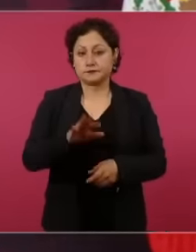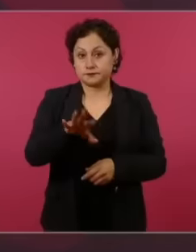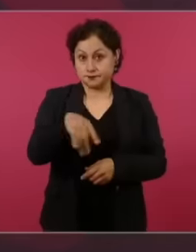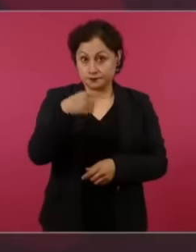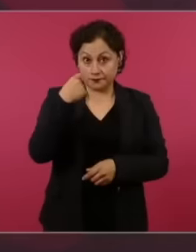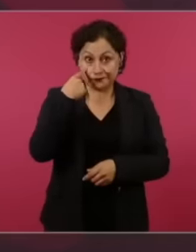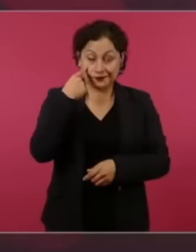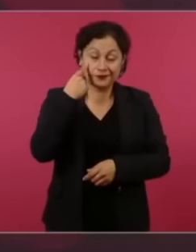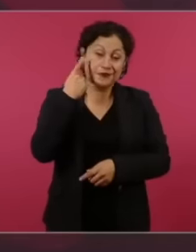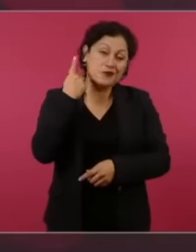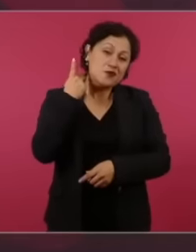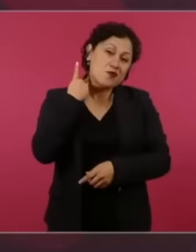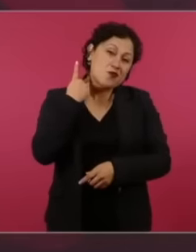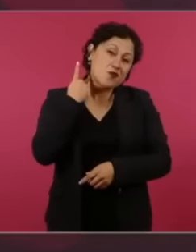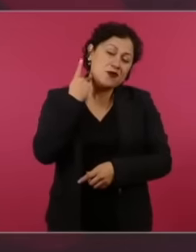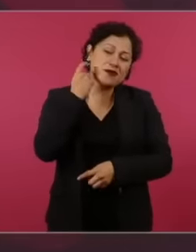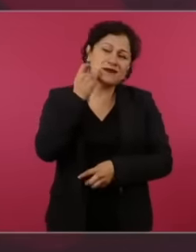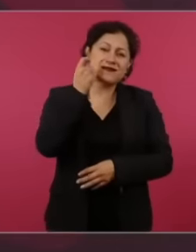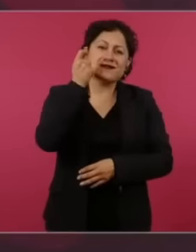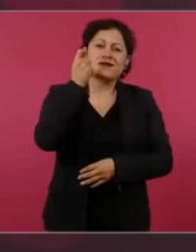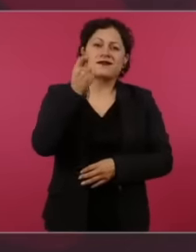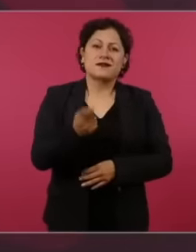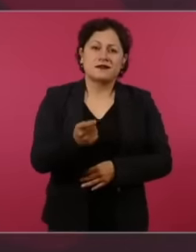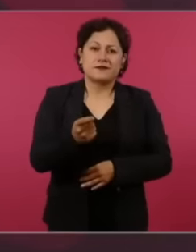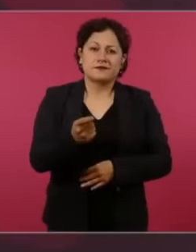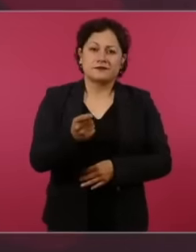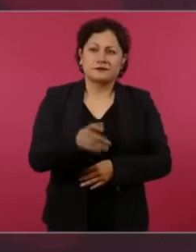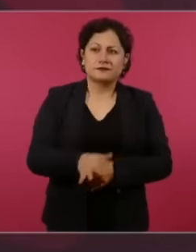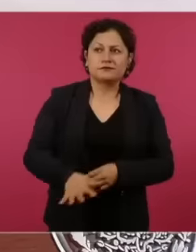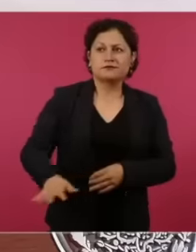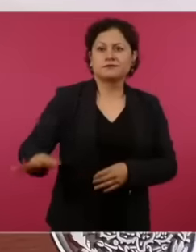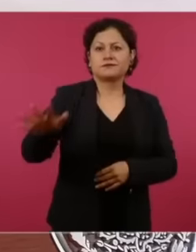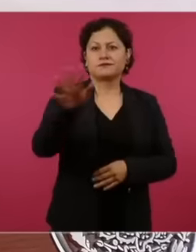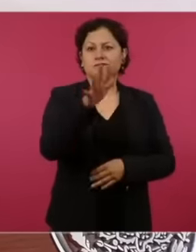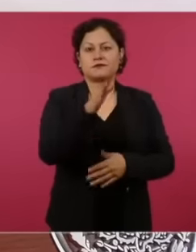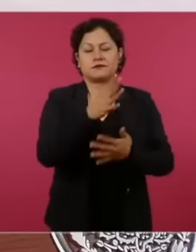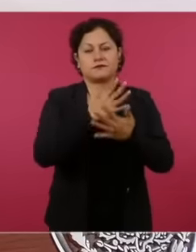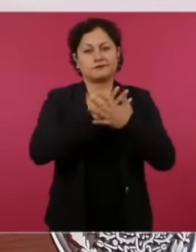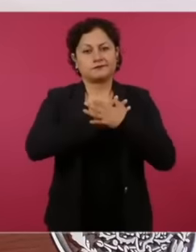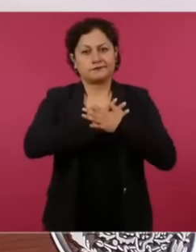people. Politics is making